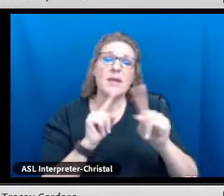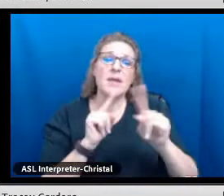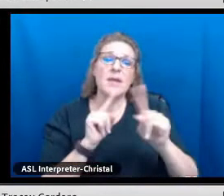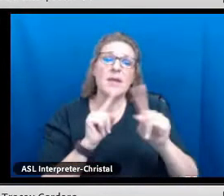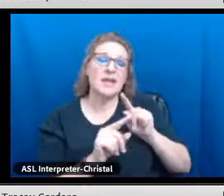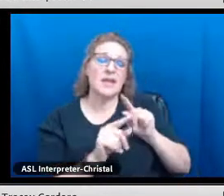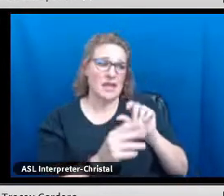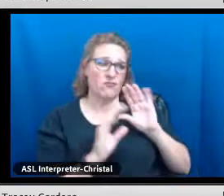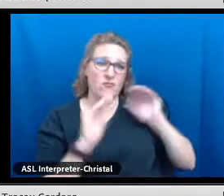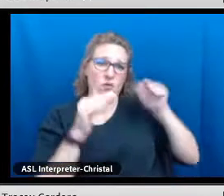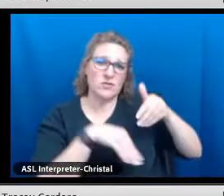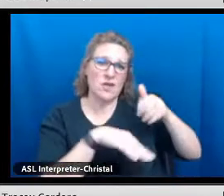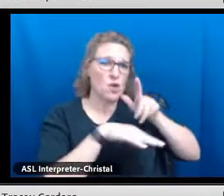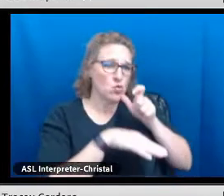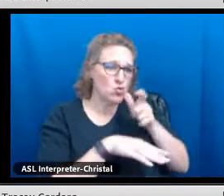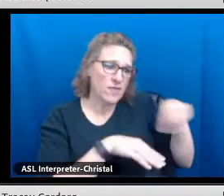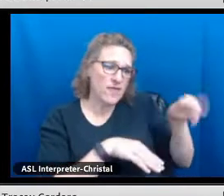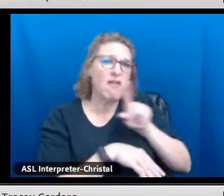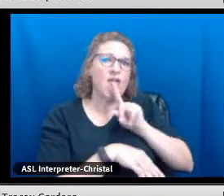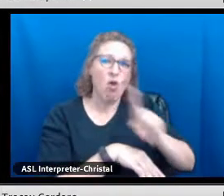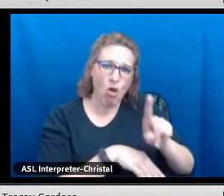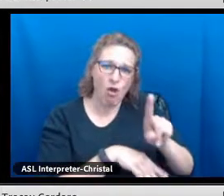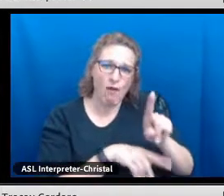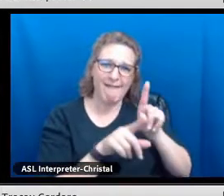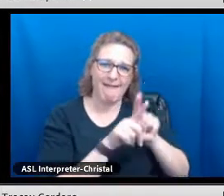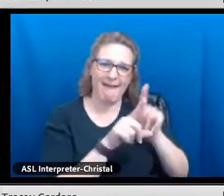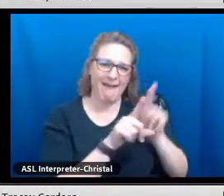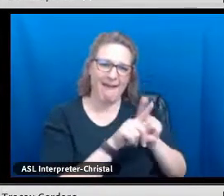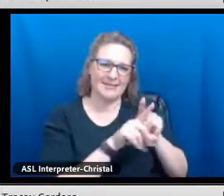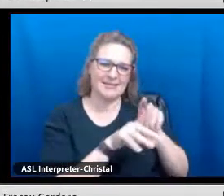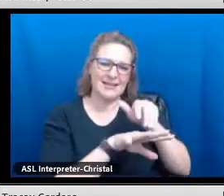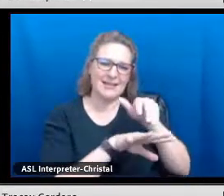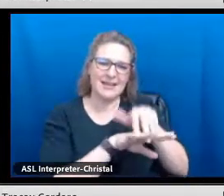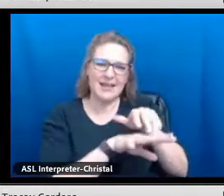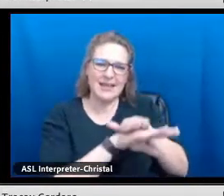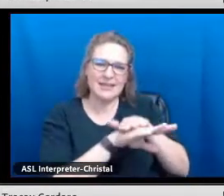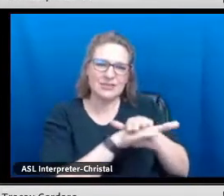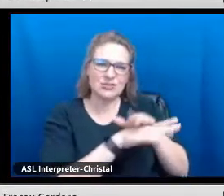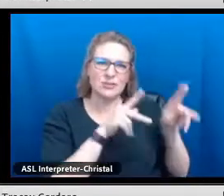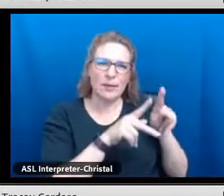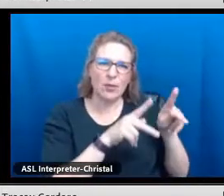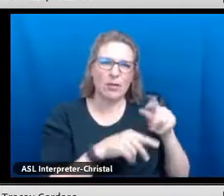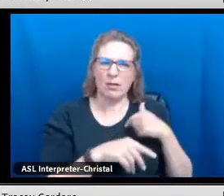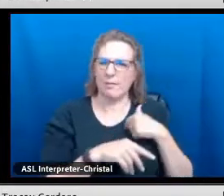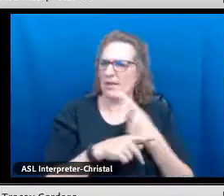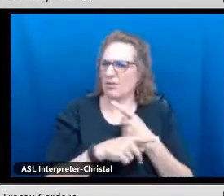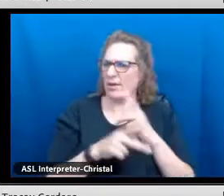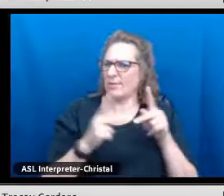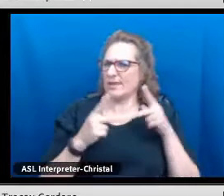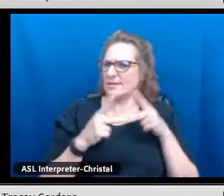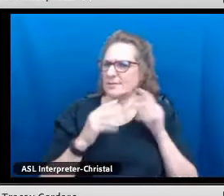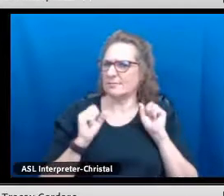because it's a nice skill to have but because it's inherent to who they are as Cochiti people.